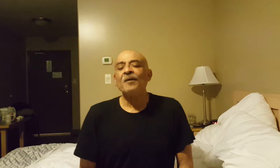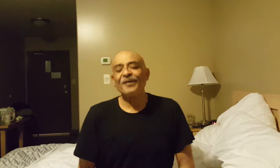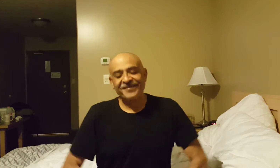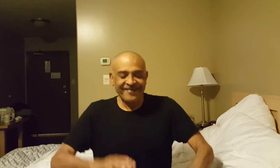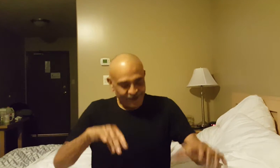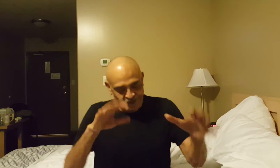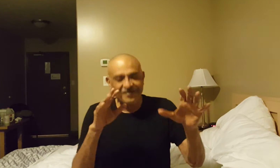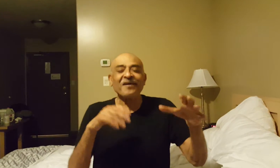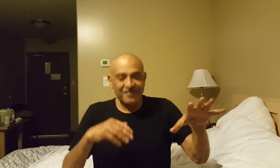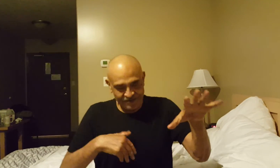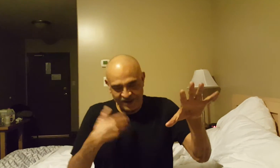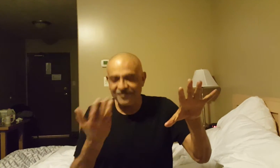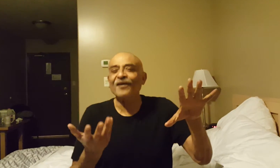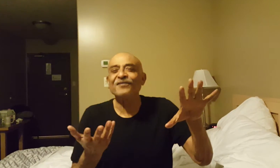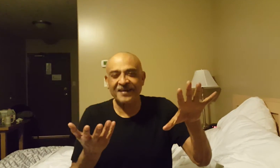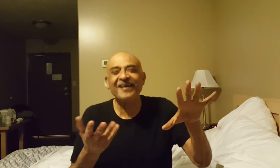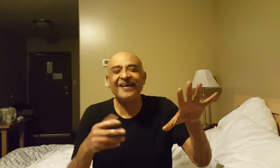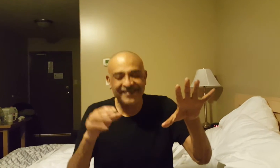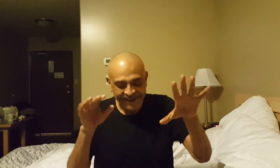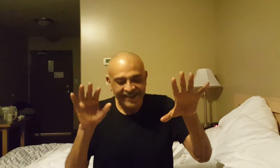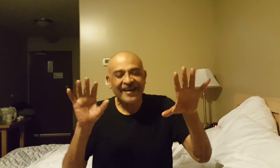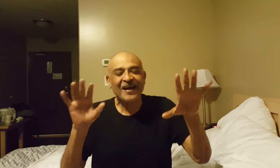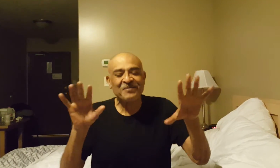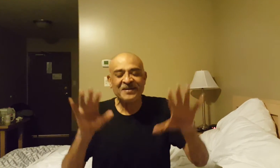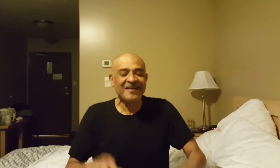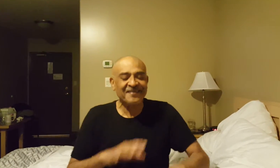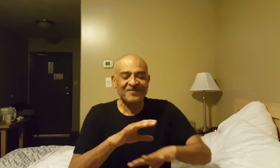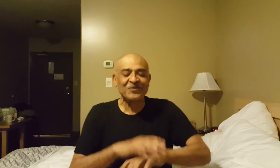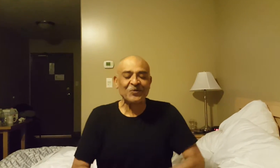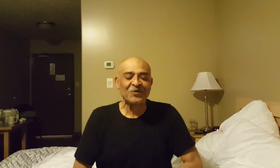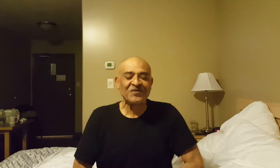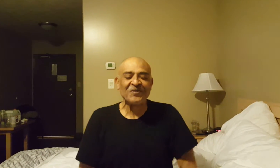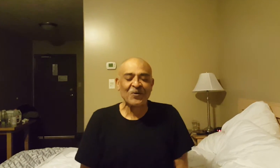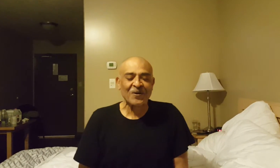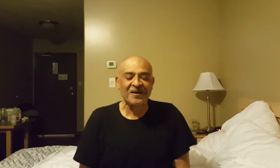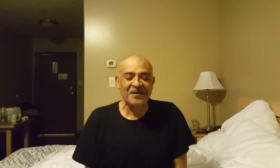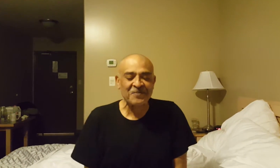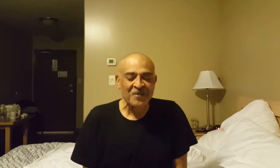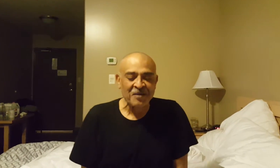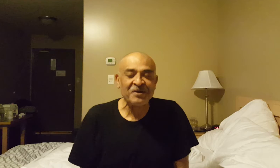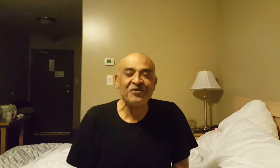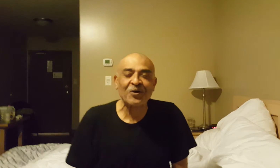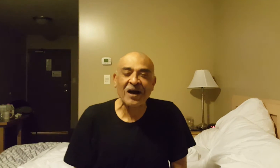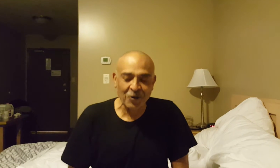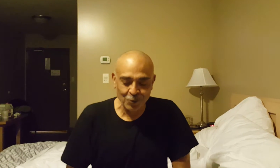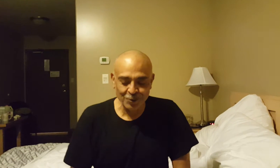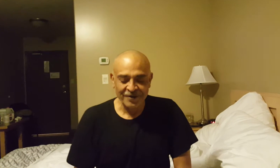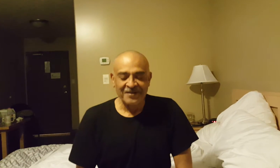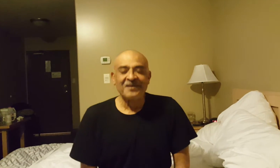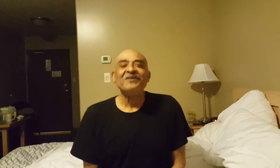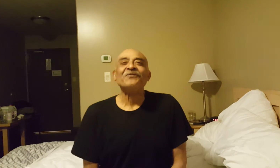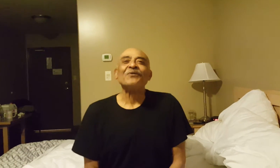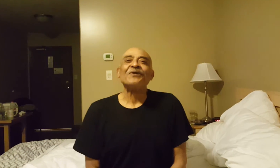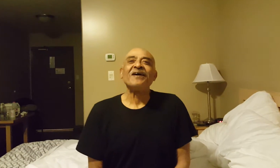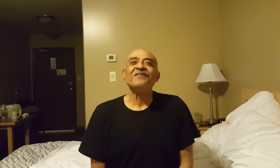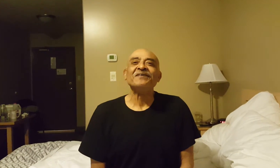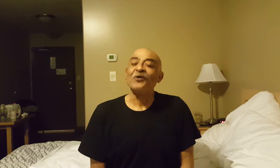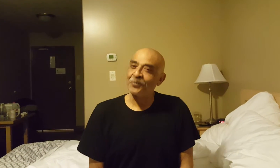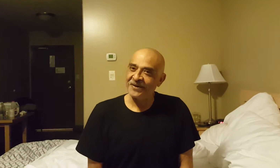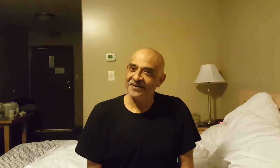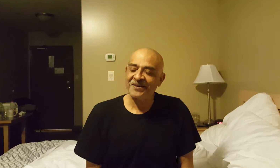But, you know, give me a chance. I am indebted to senor Michio Kaku for having taught me